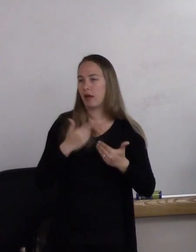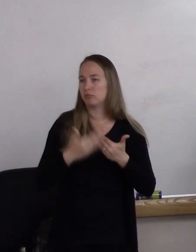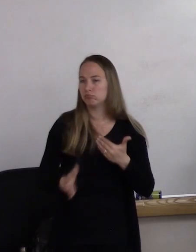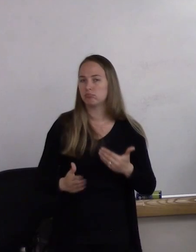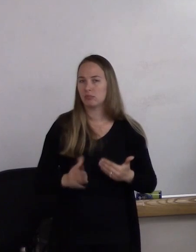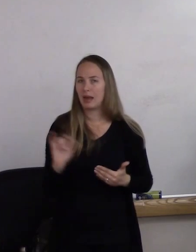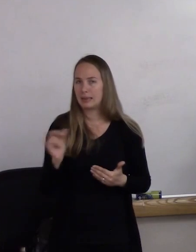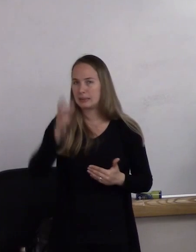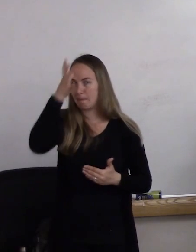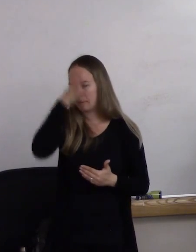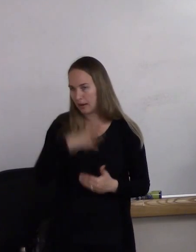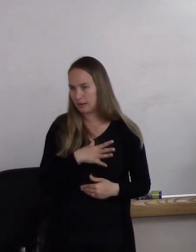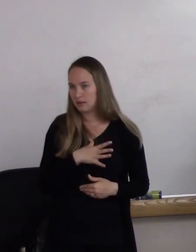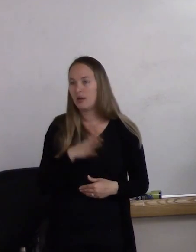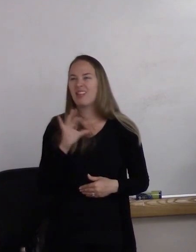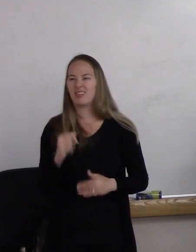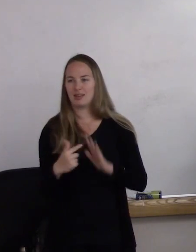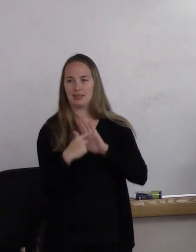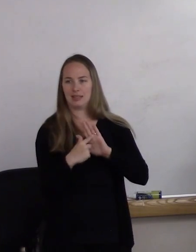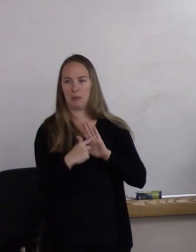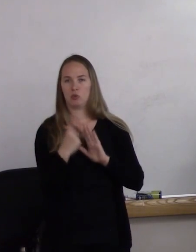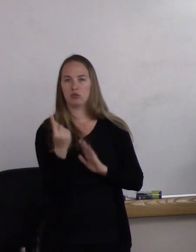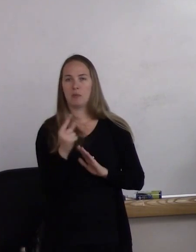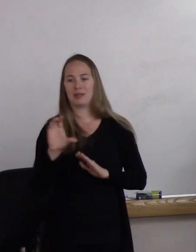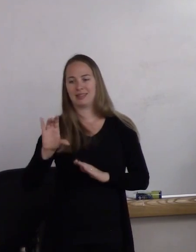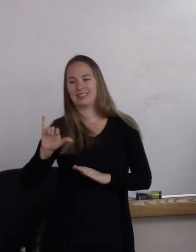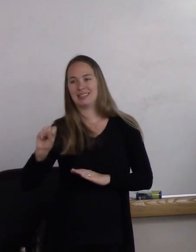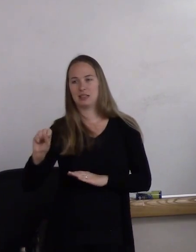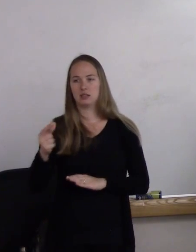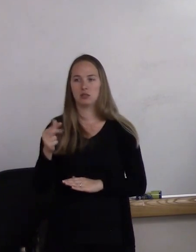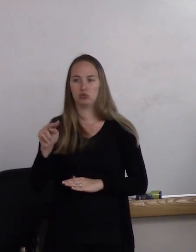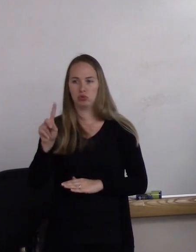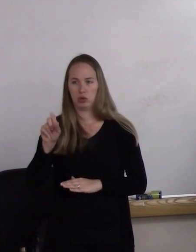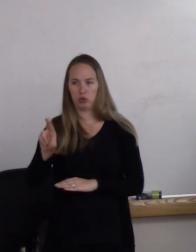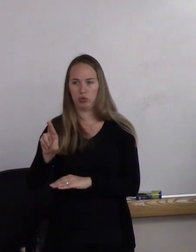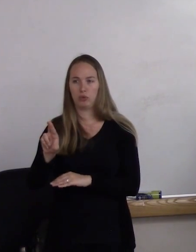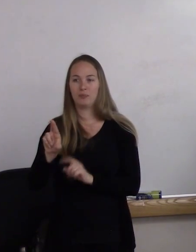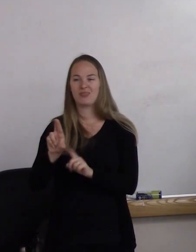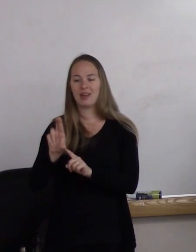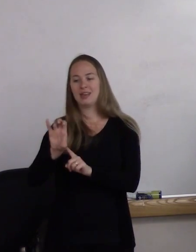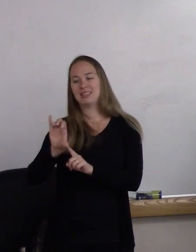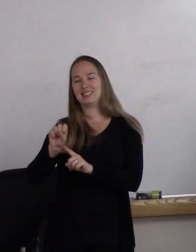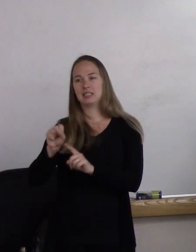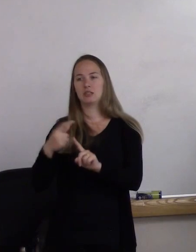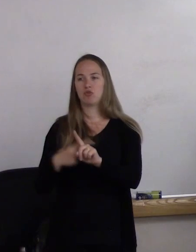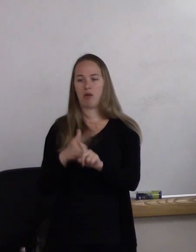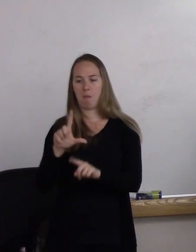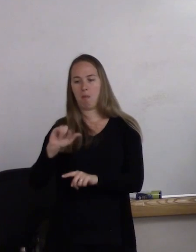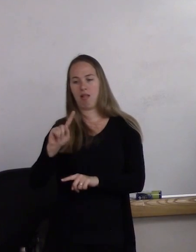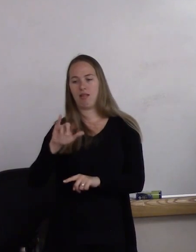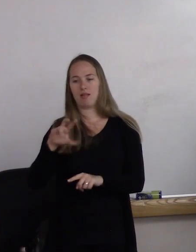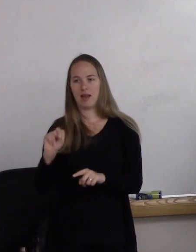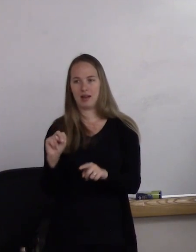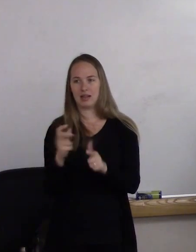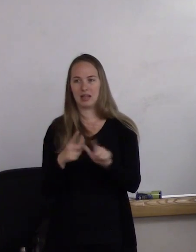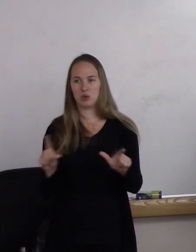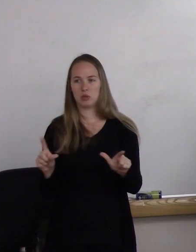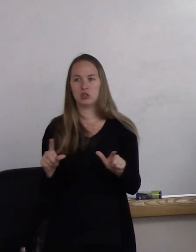That is an example of someone who is cisgender. "Cis" comes from the Latin "on the same side as."